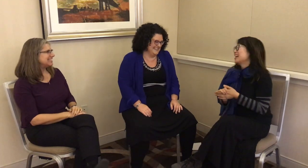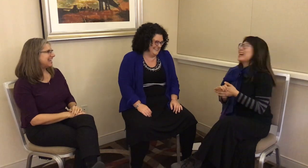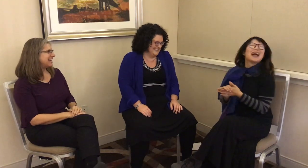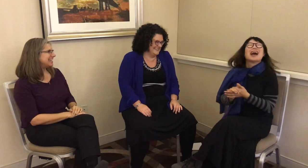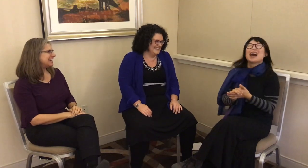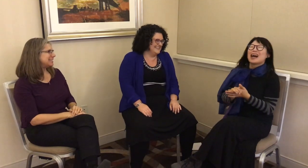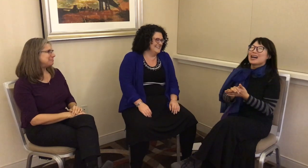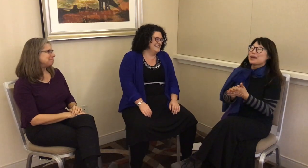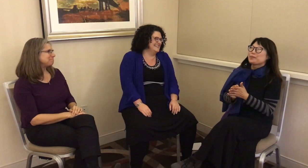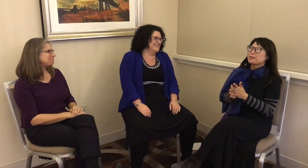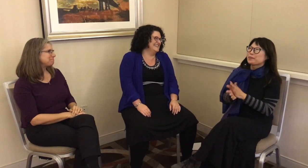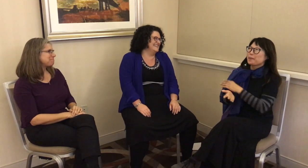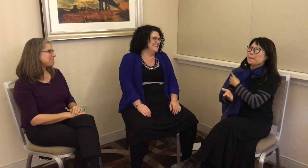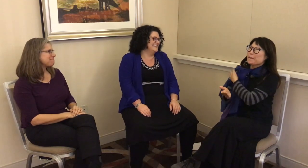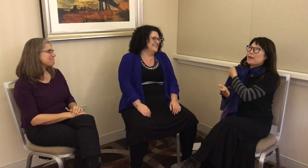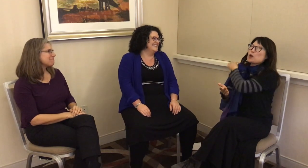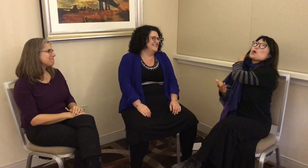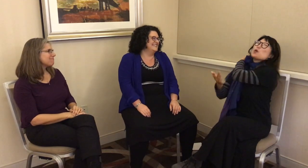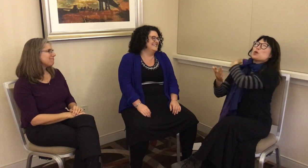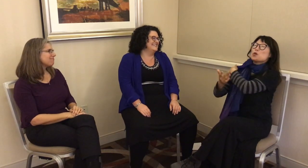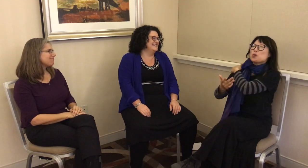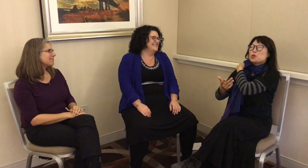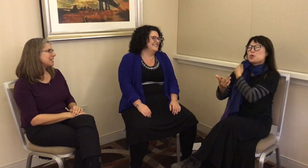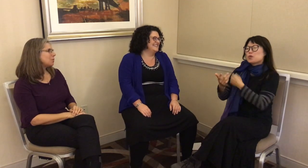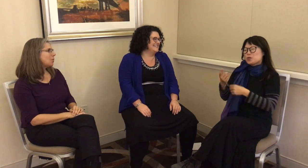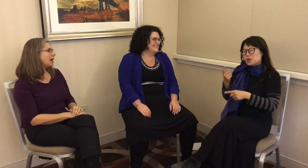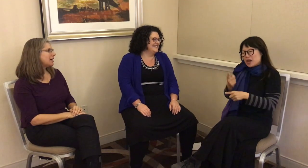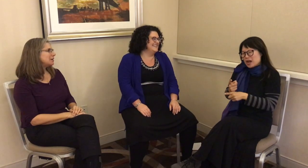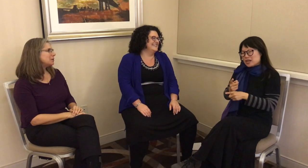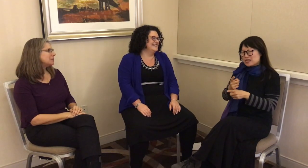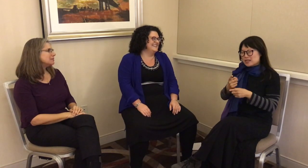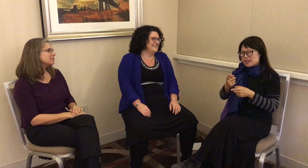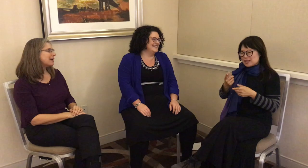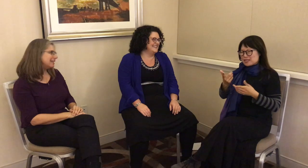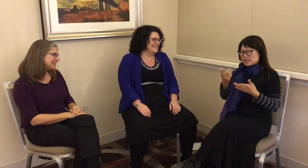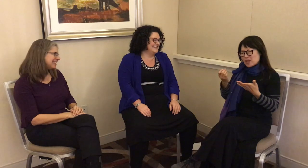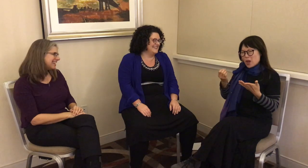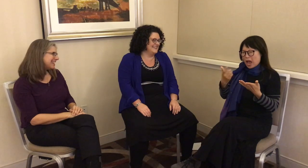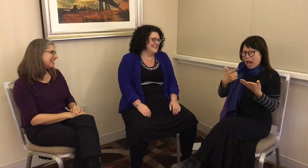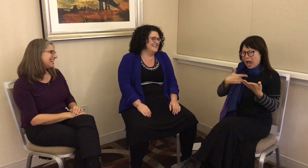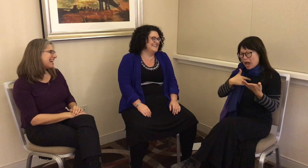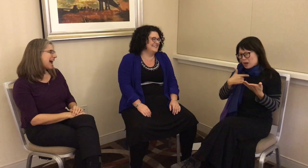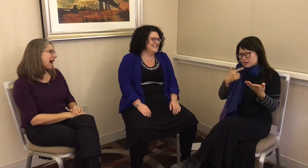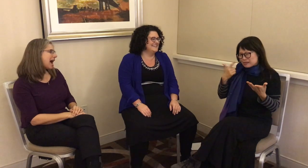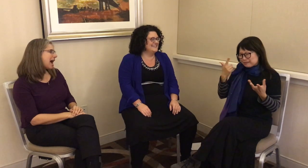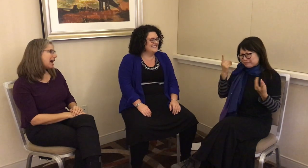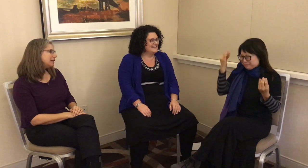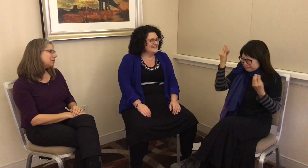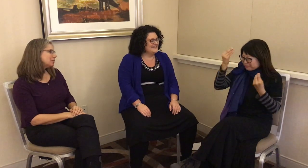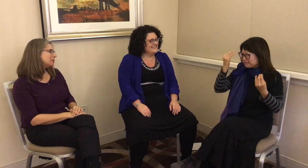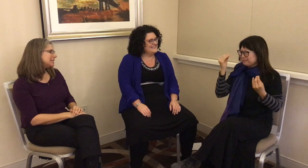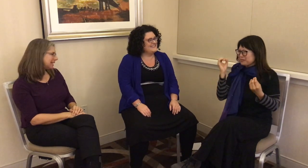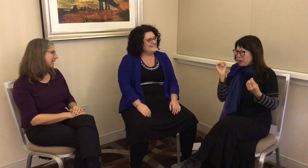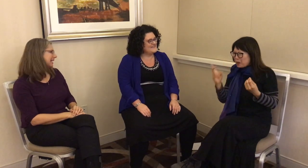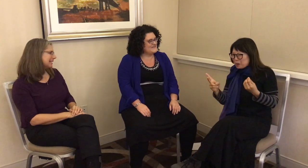G: Many people say this. L: Yeah, yeah, yeah, right. I was thinking,